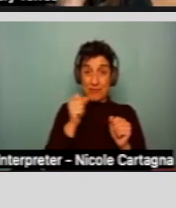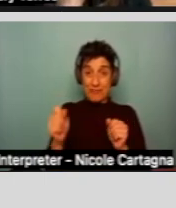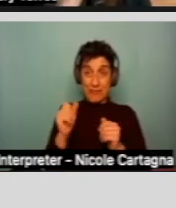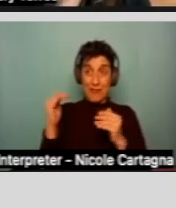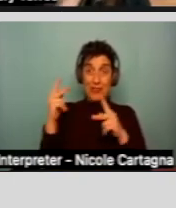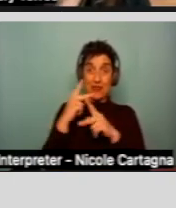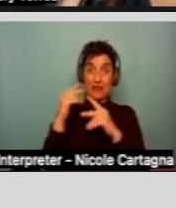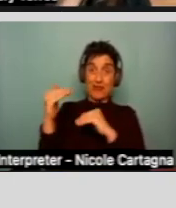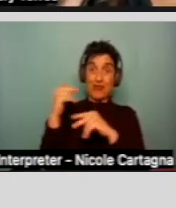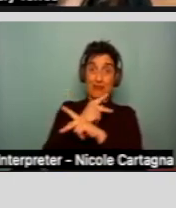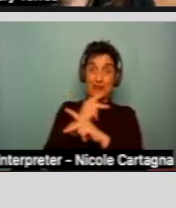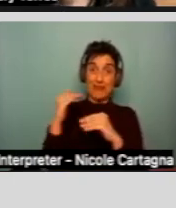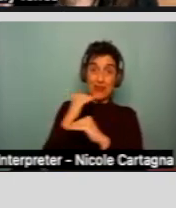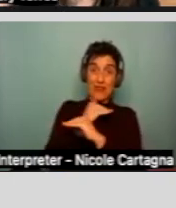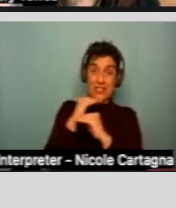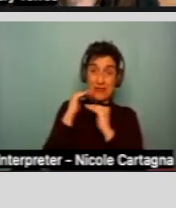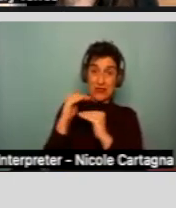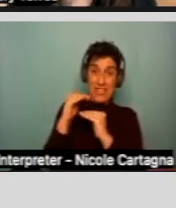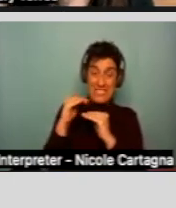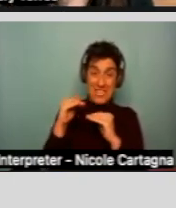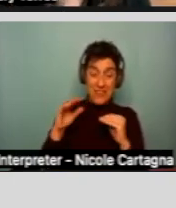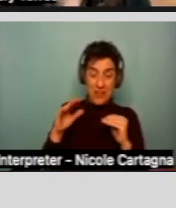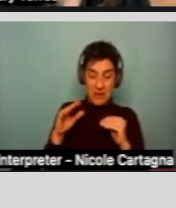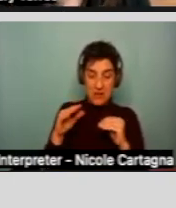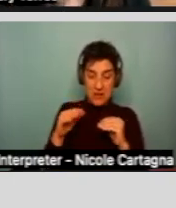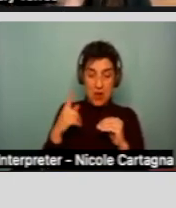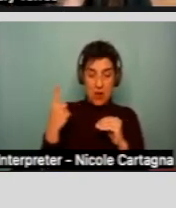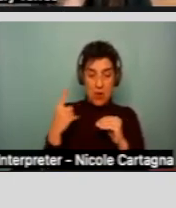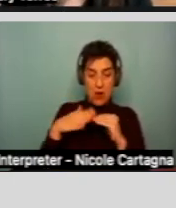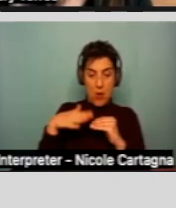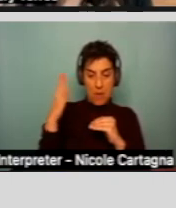And one of the biggest things is that in that third one, a more restrictive setting, maybe